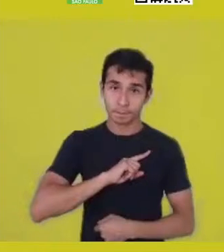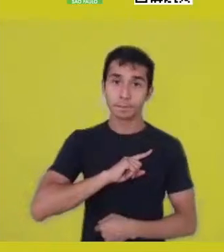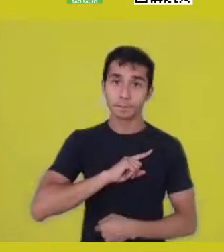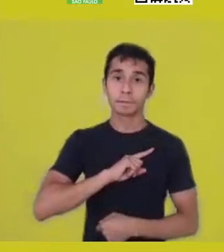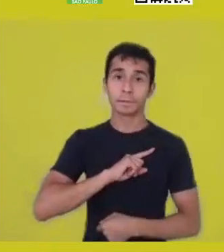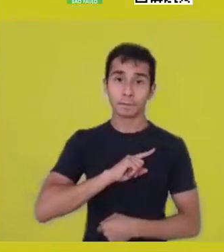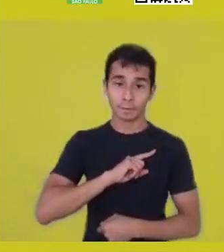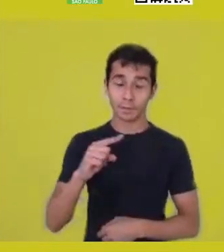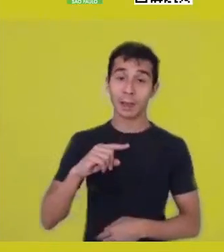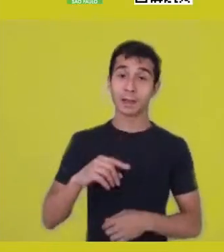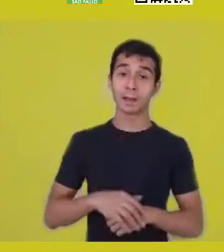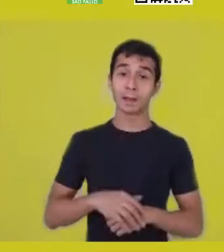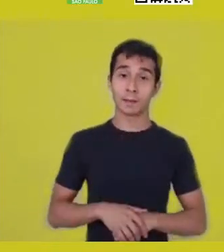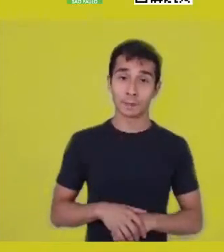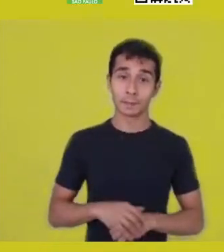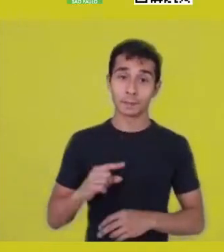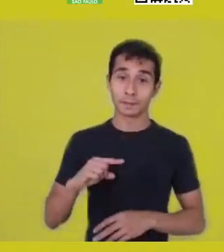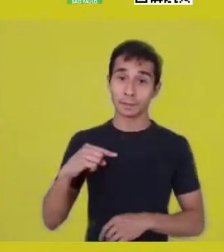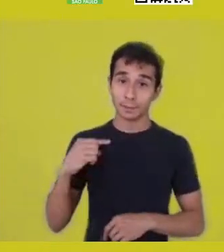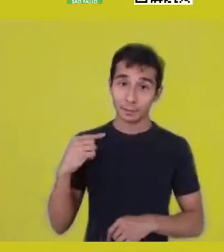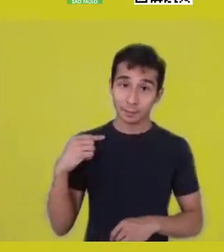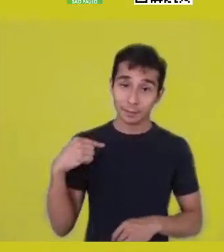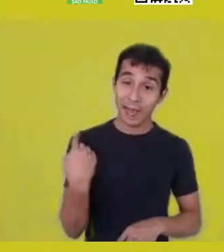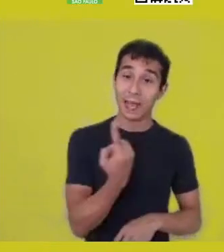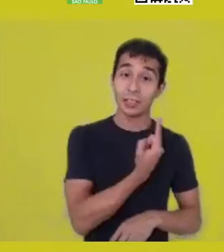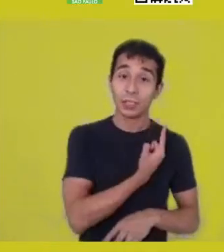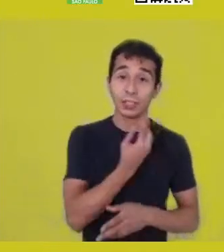within an inclusive concept of the world,